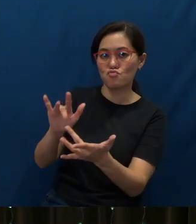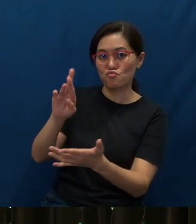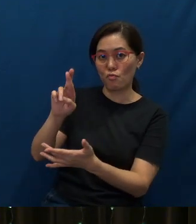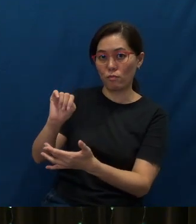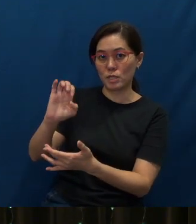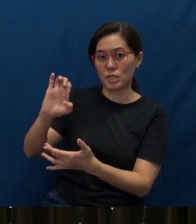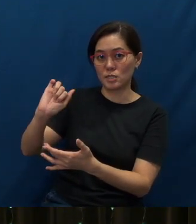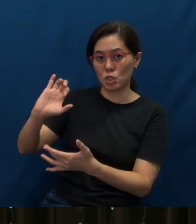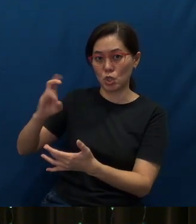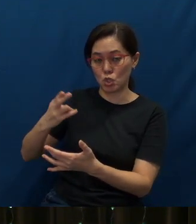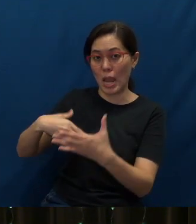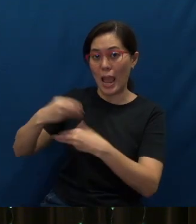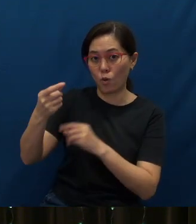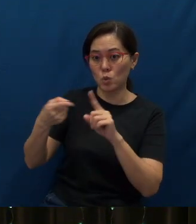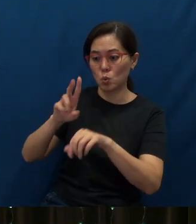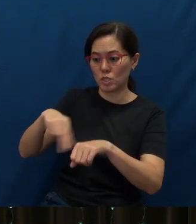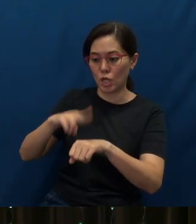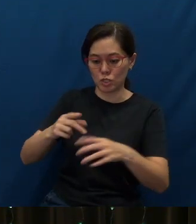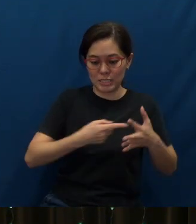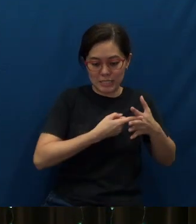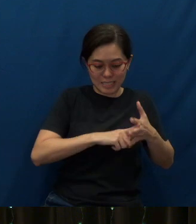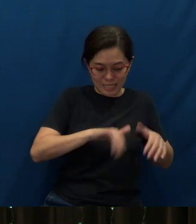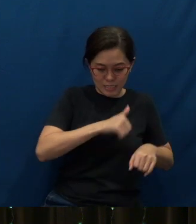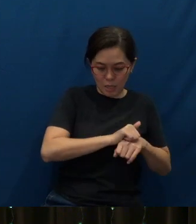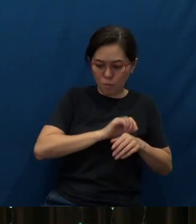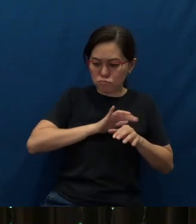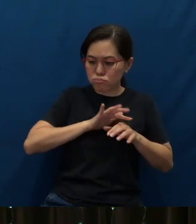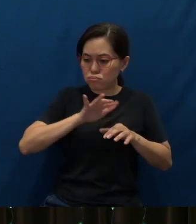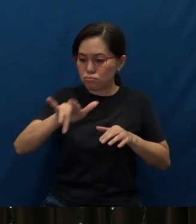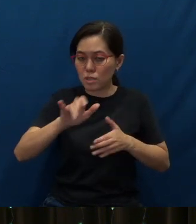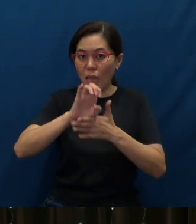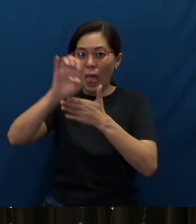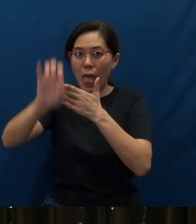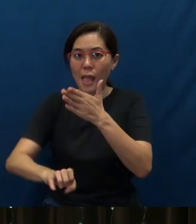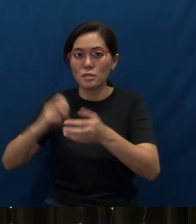starting in Singapore and to the ends of the world, of the earth.